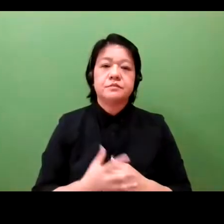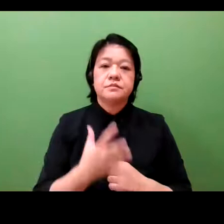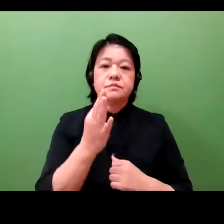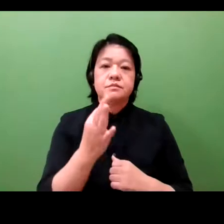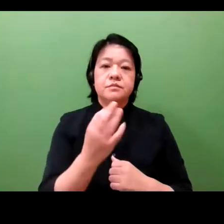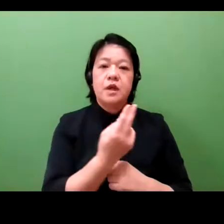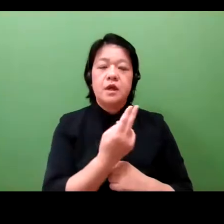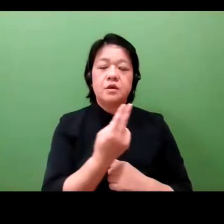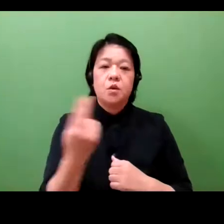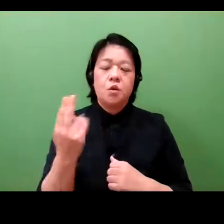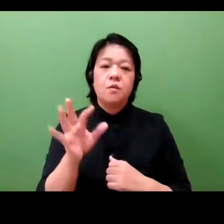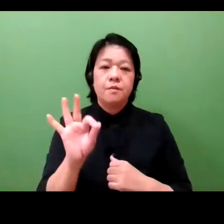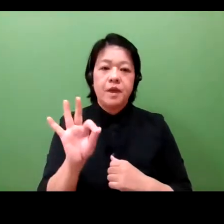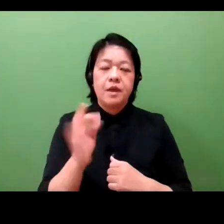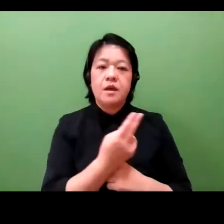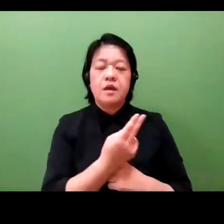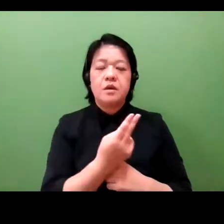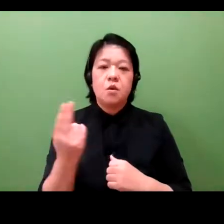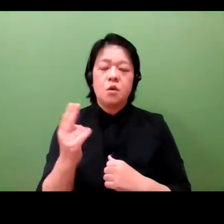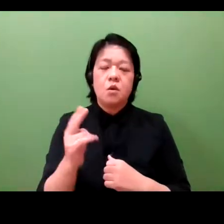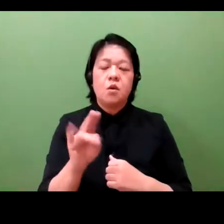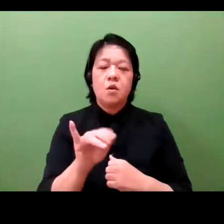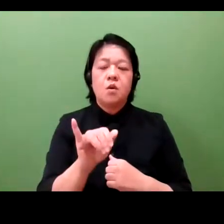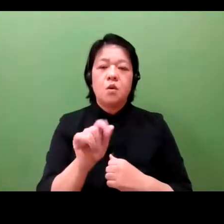company in the Japanese health tech industry.